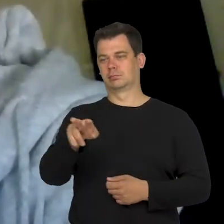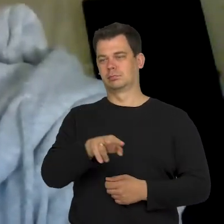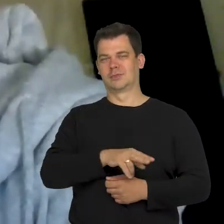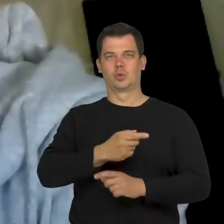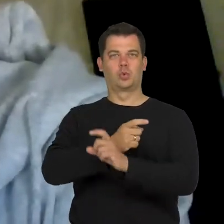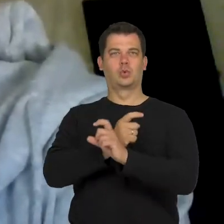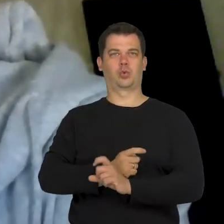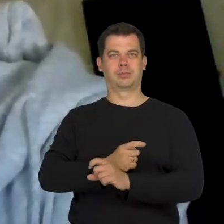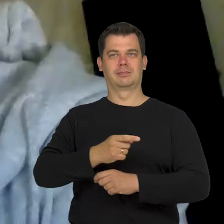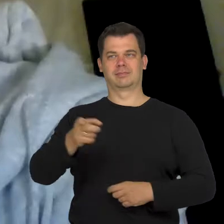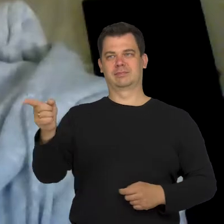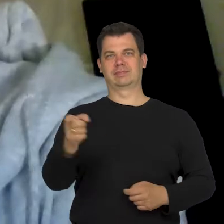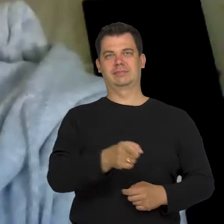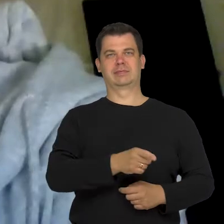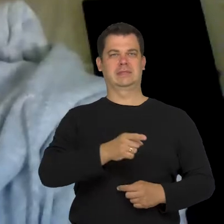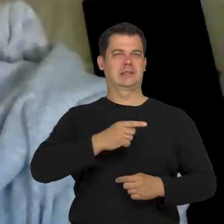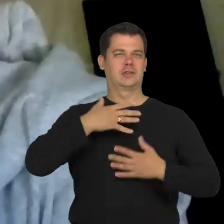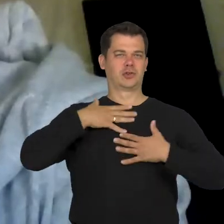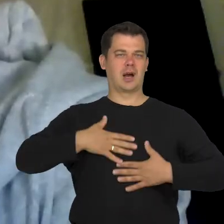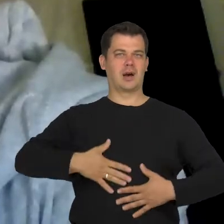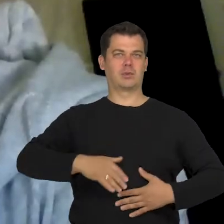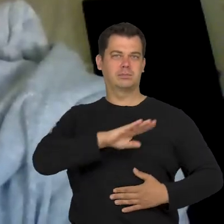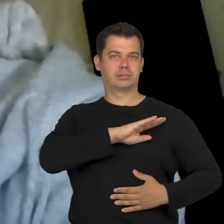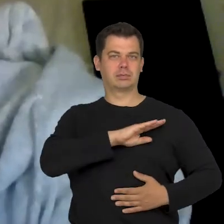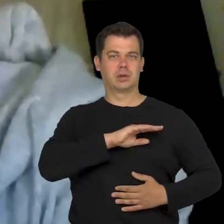and I had to learn that his is how our bodies look like.